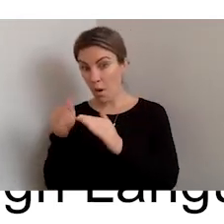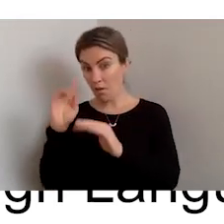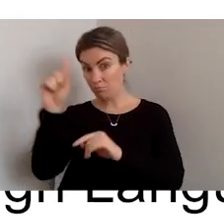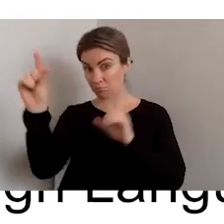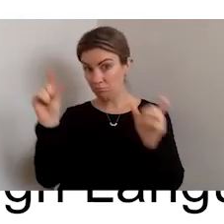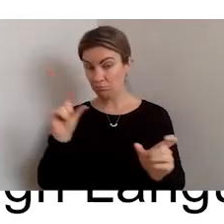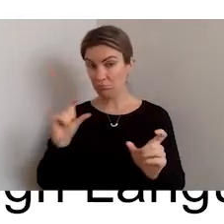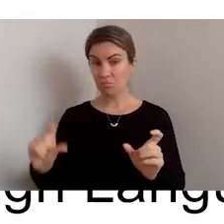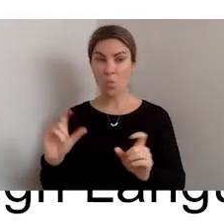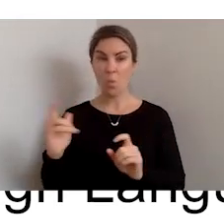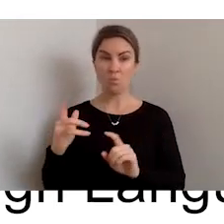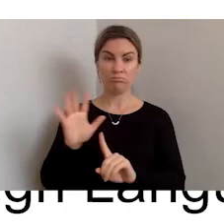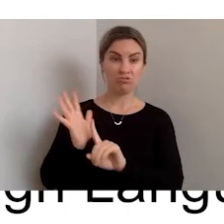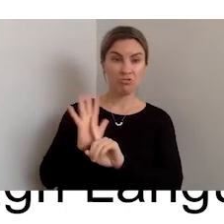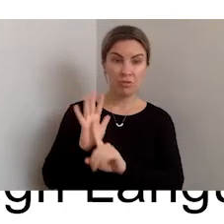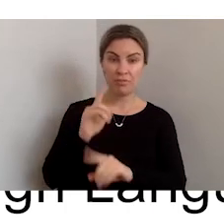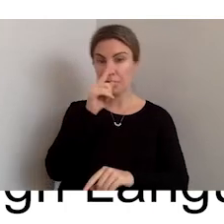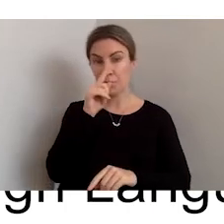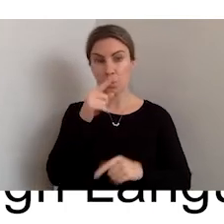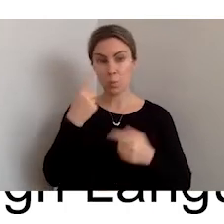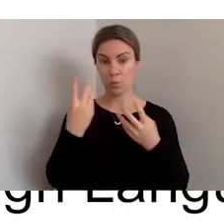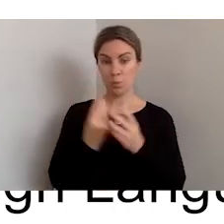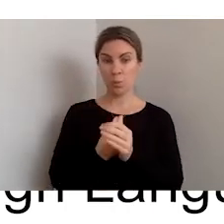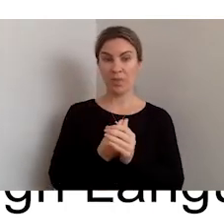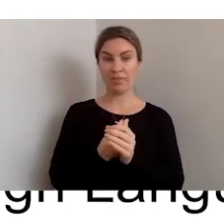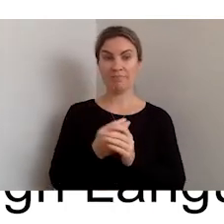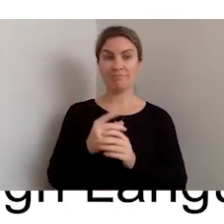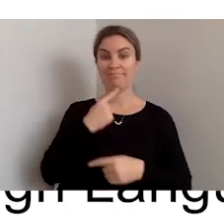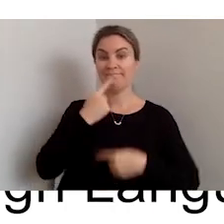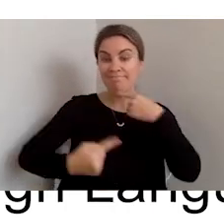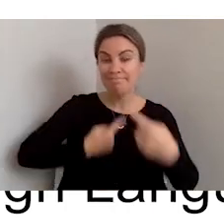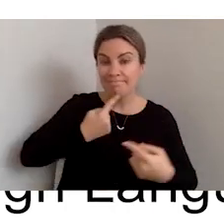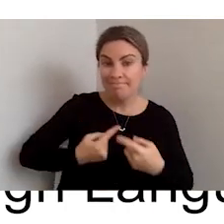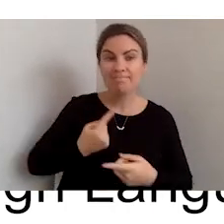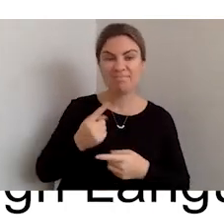who's doing the dialogue. There's many different ways that it can be